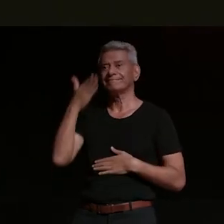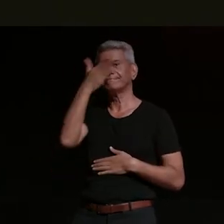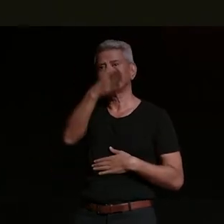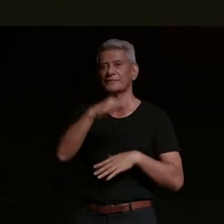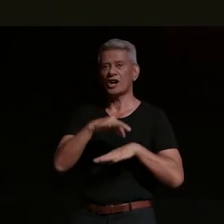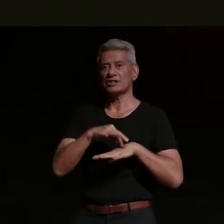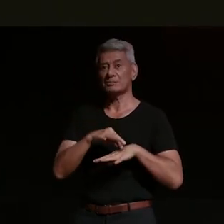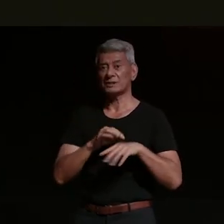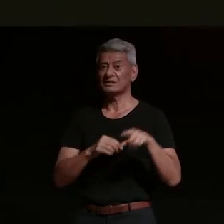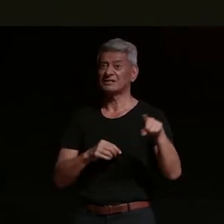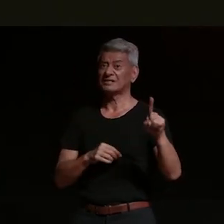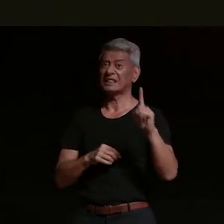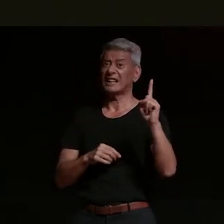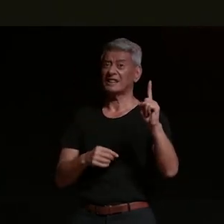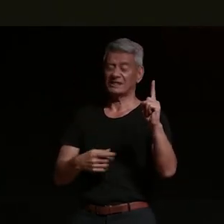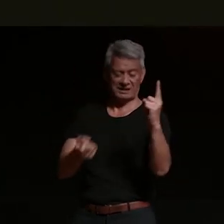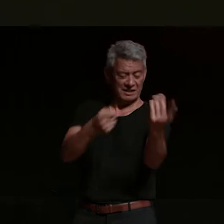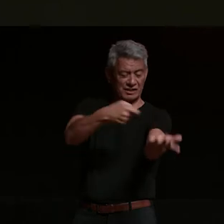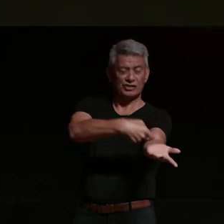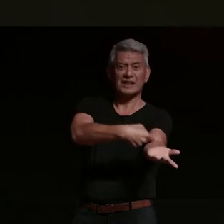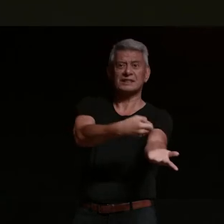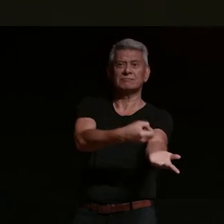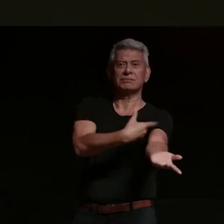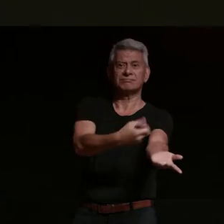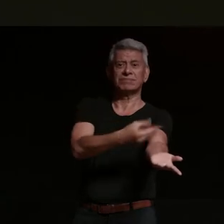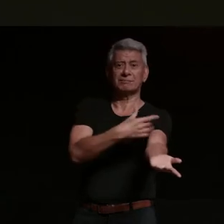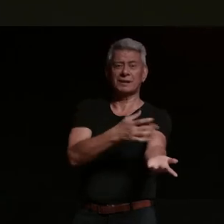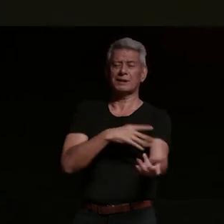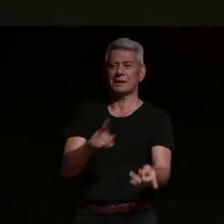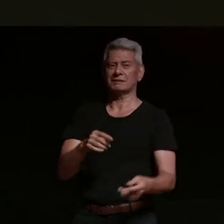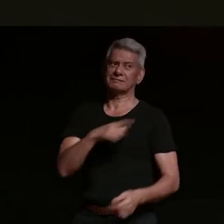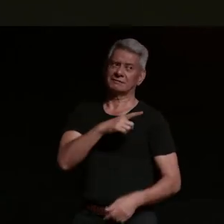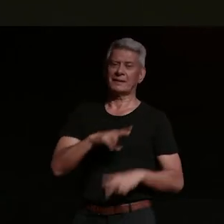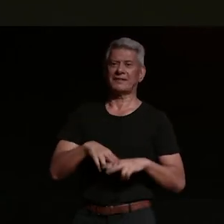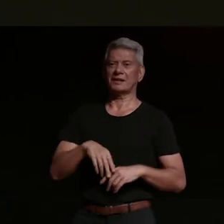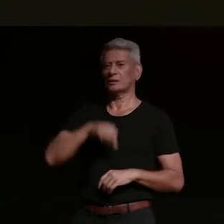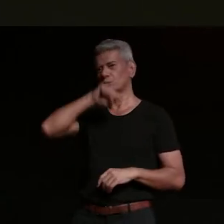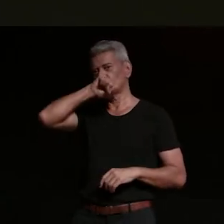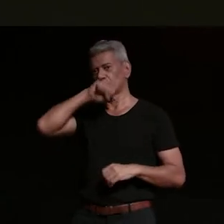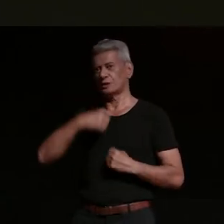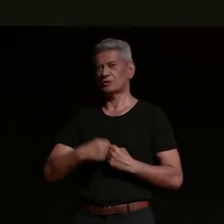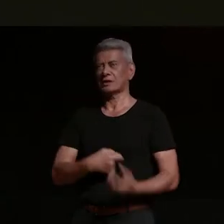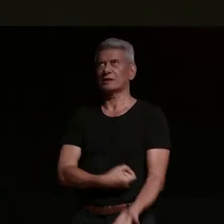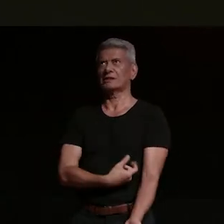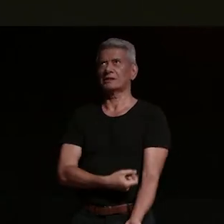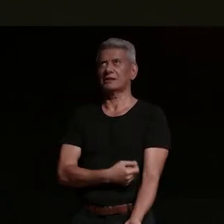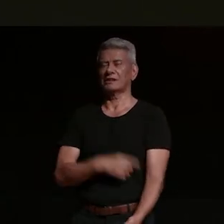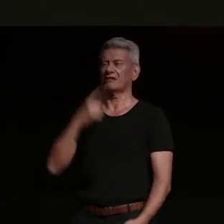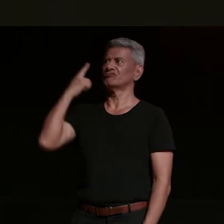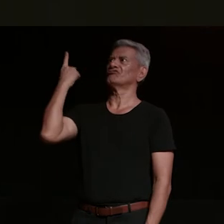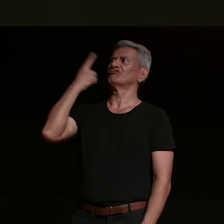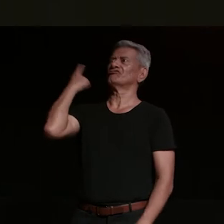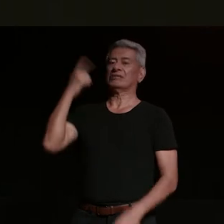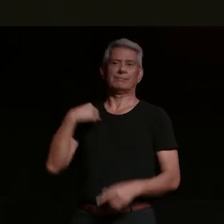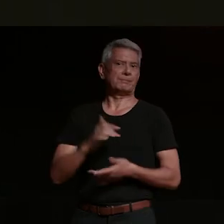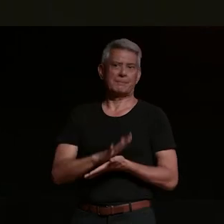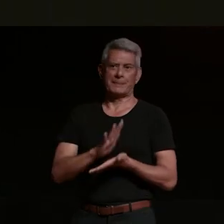a lot of drugs which is also his favorite thing so it it worked out okay um it's fine um okay so